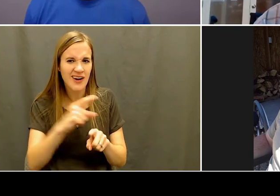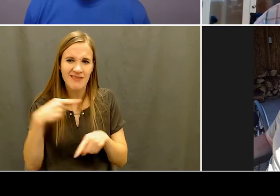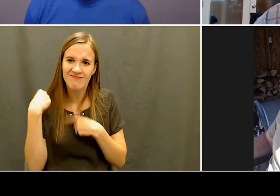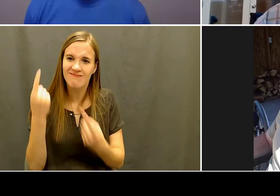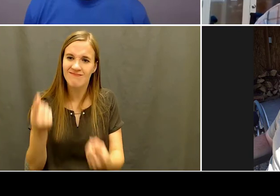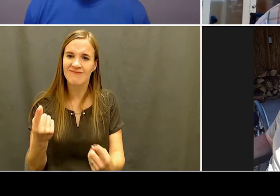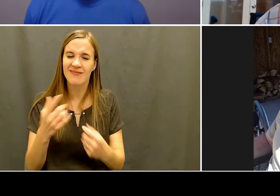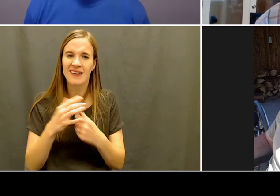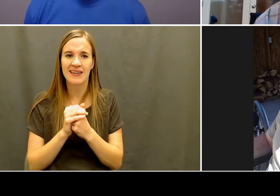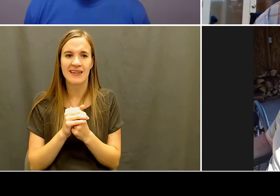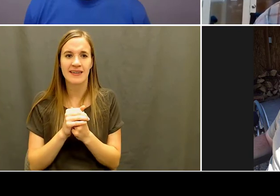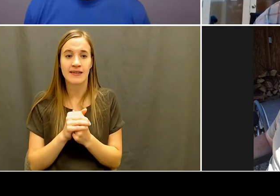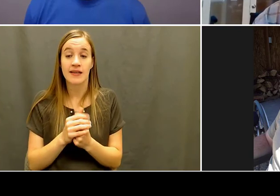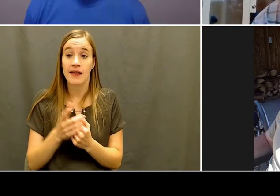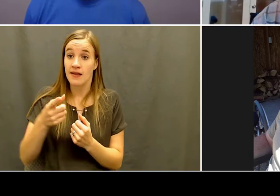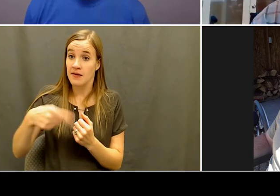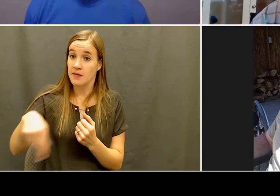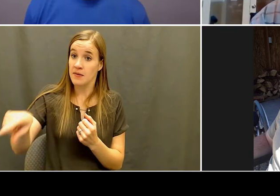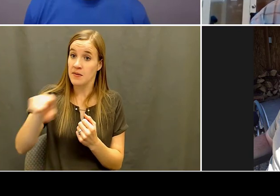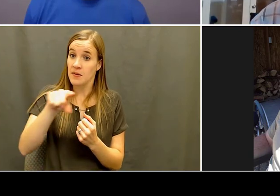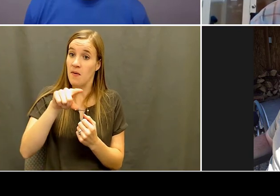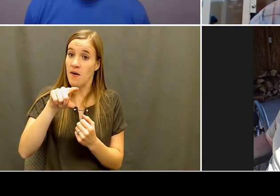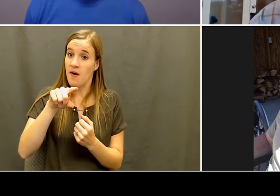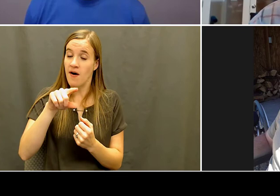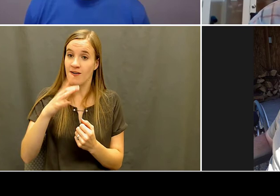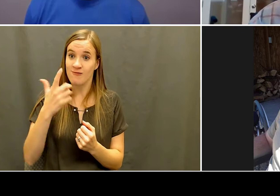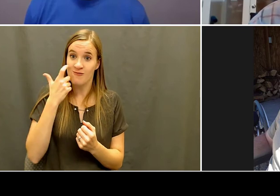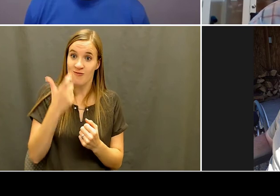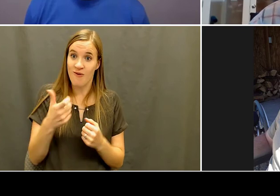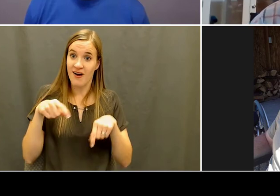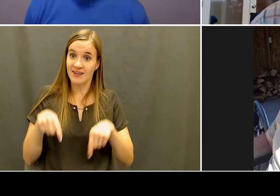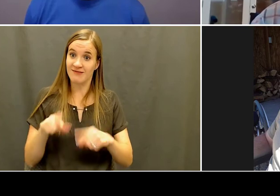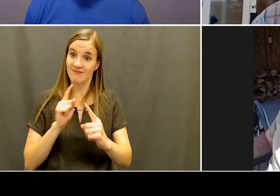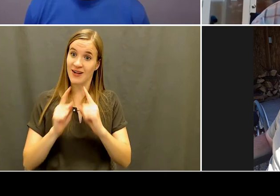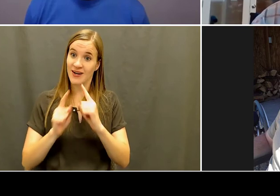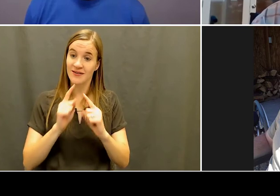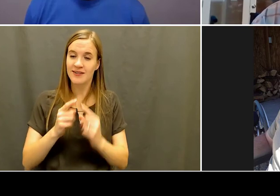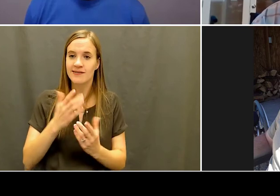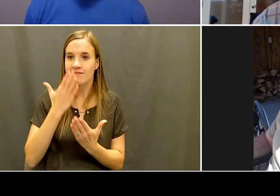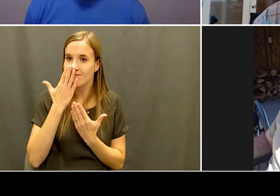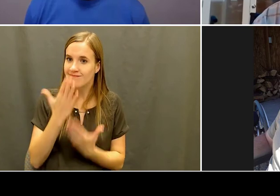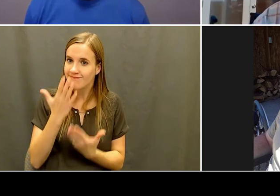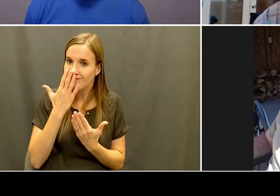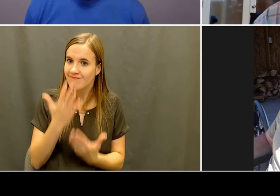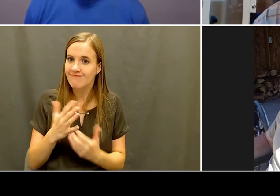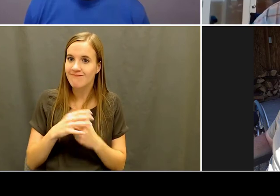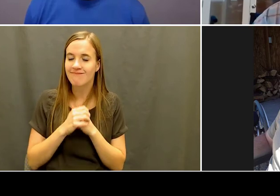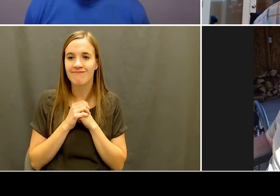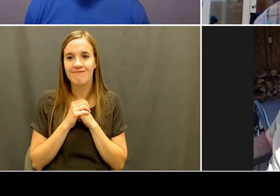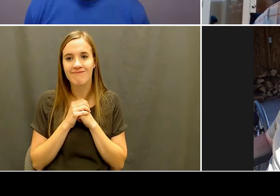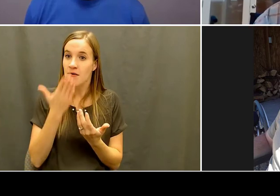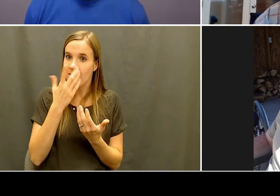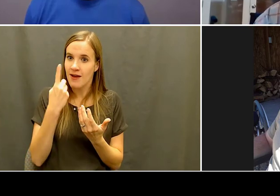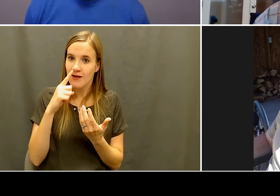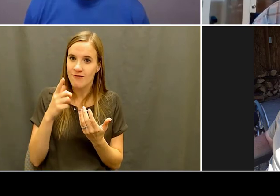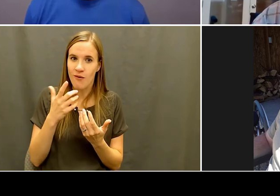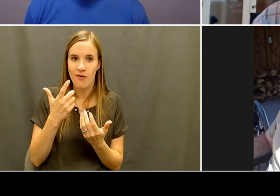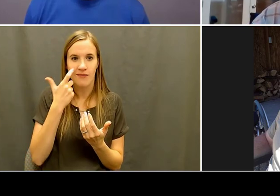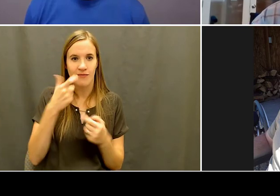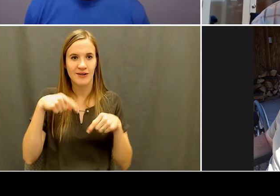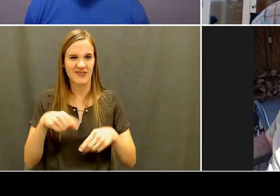watch or experience this short conversation and surprise,